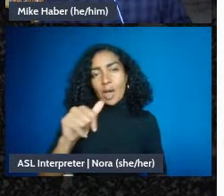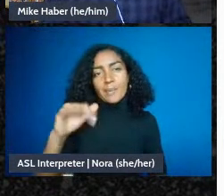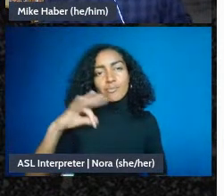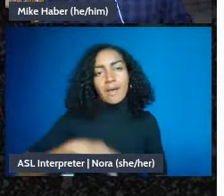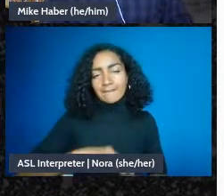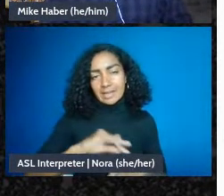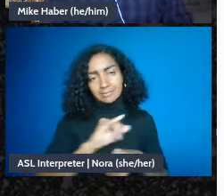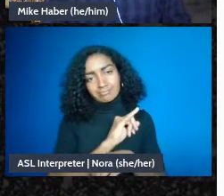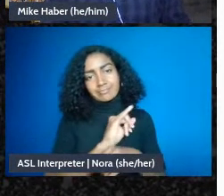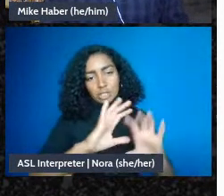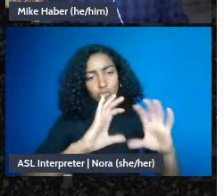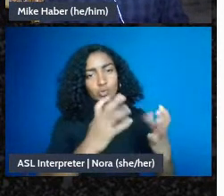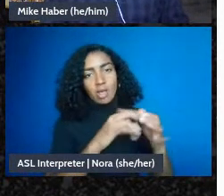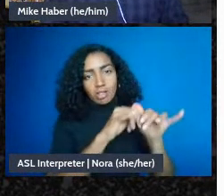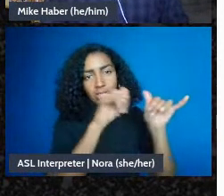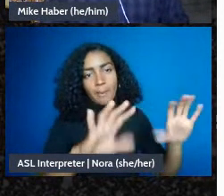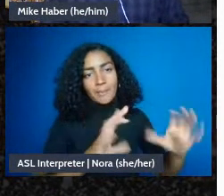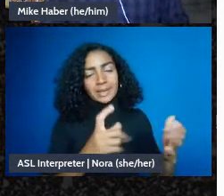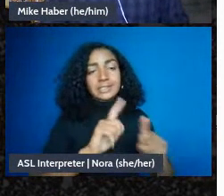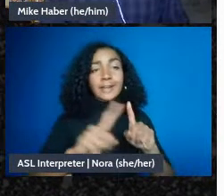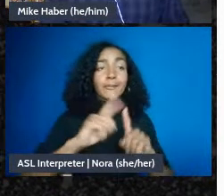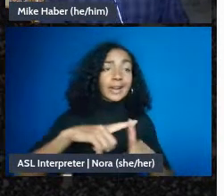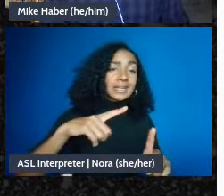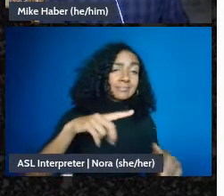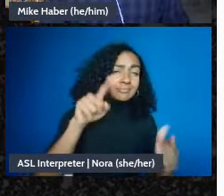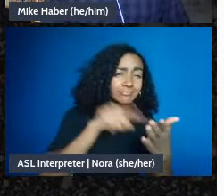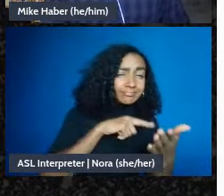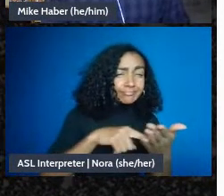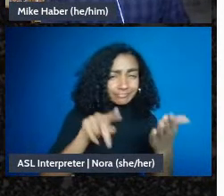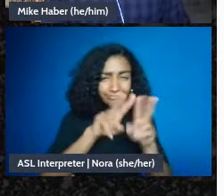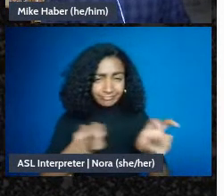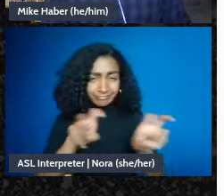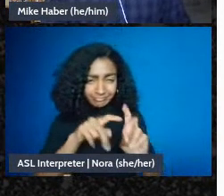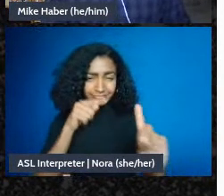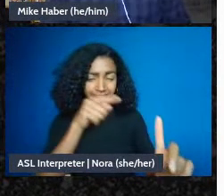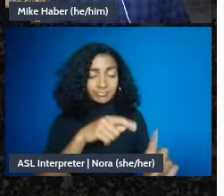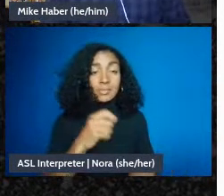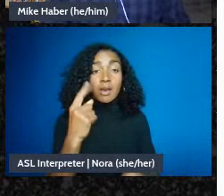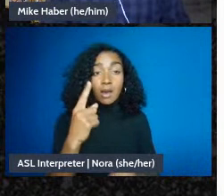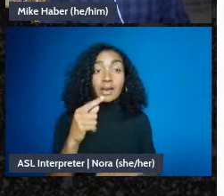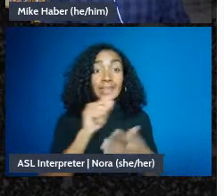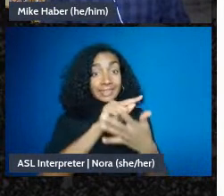nonprofit industrial comple. I think of these critiques as incredibly valid, and valuable,